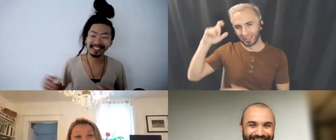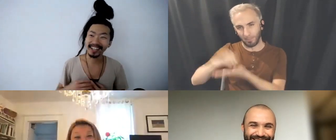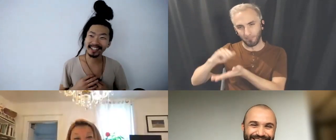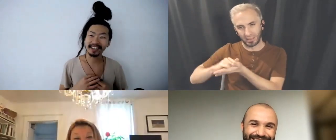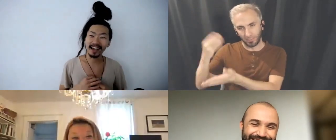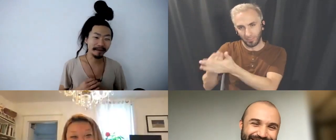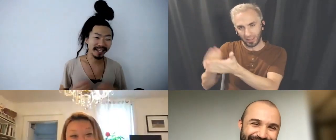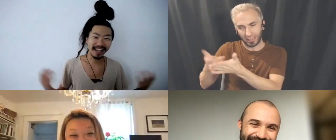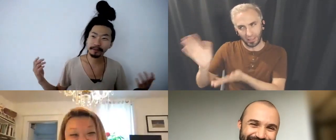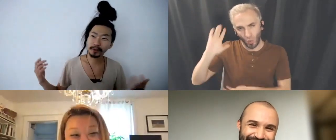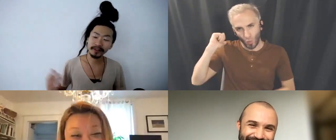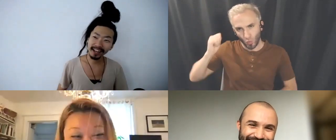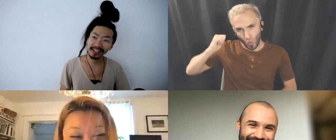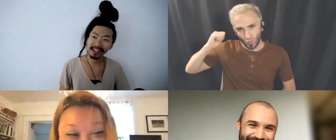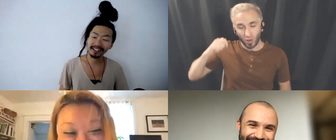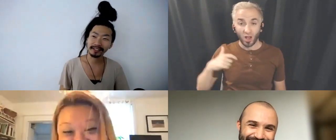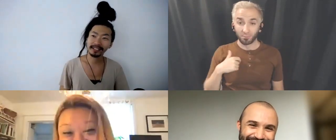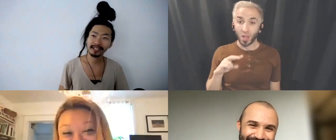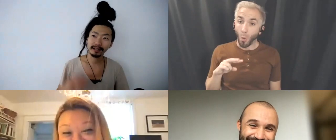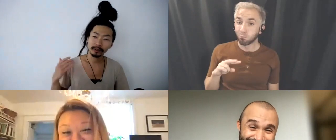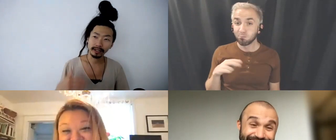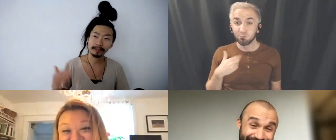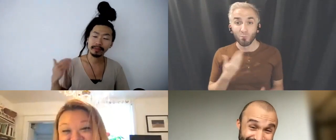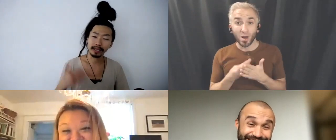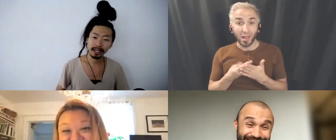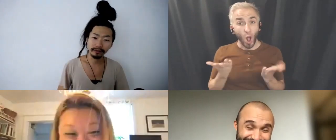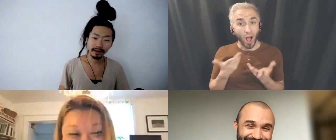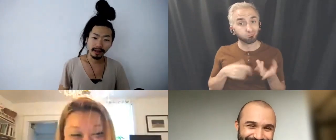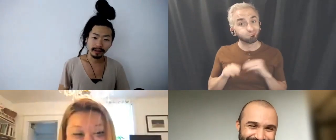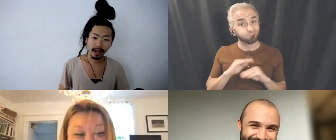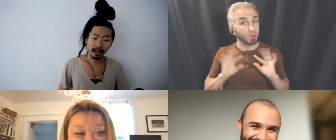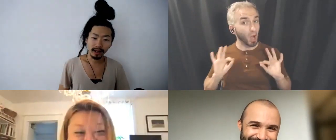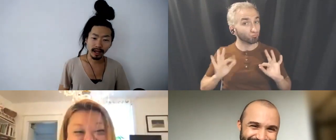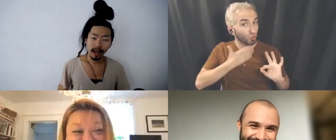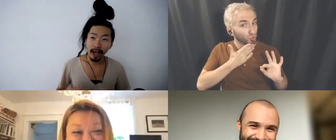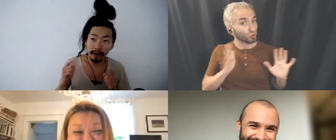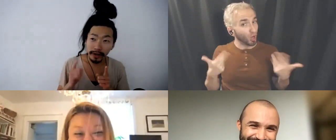And then I mean I'm doing okay right now, you know. Just gotta trust and believe that there